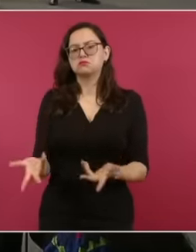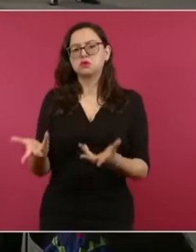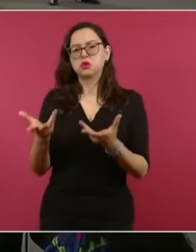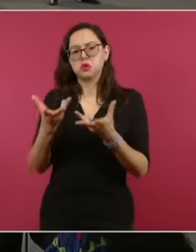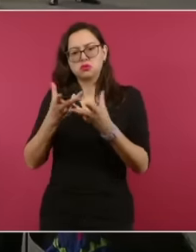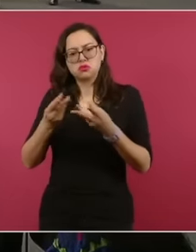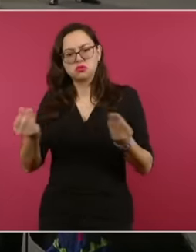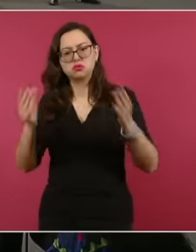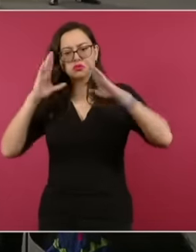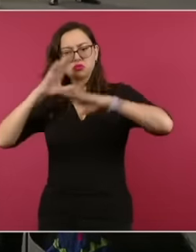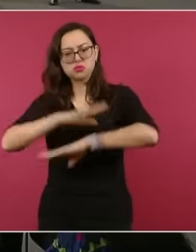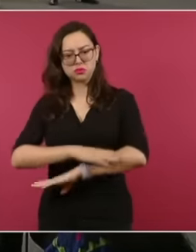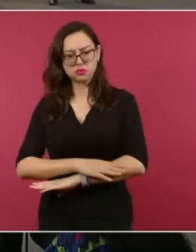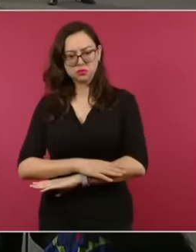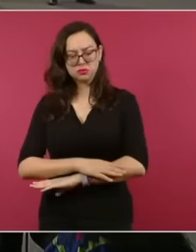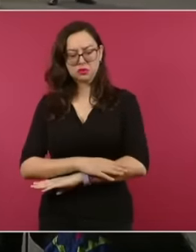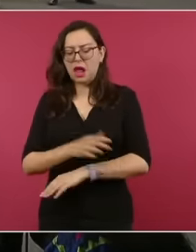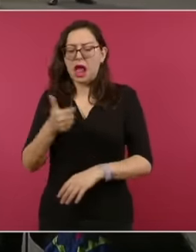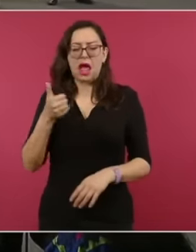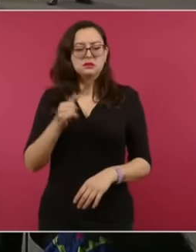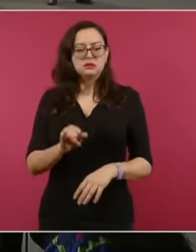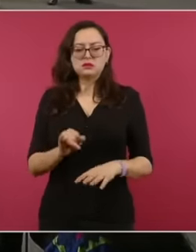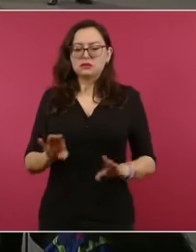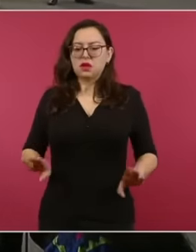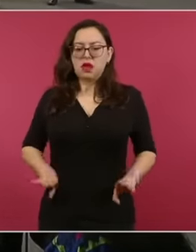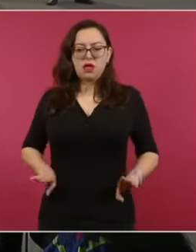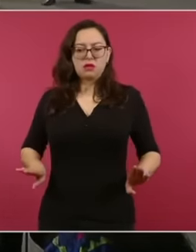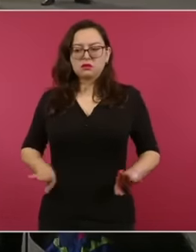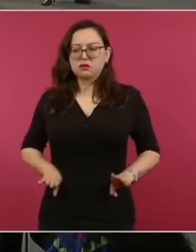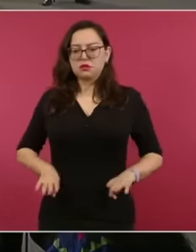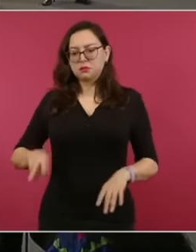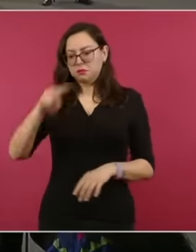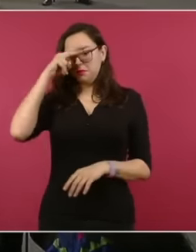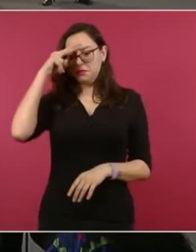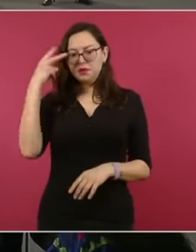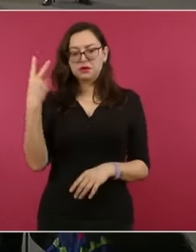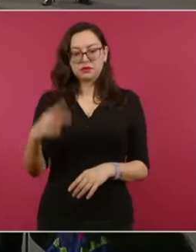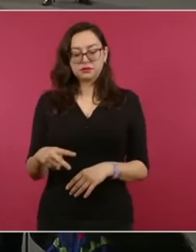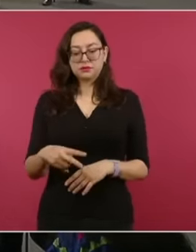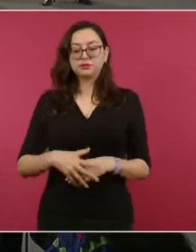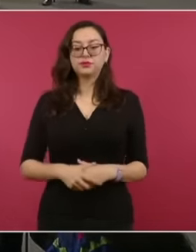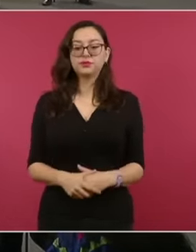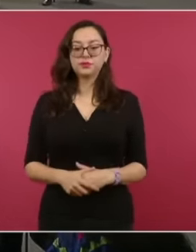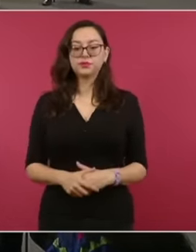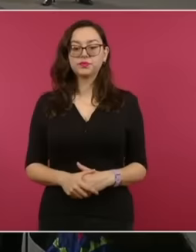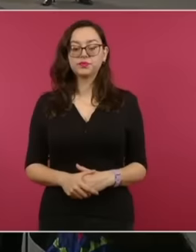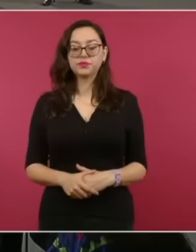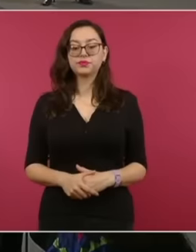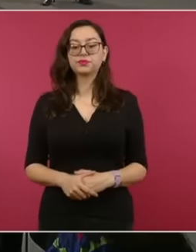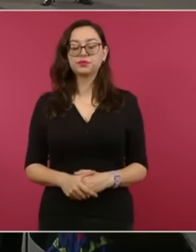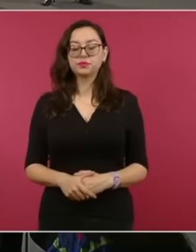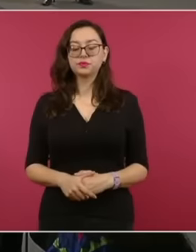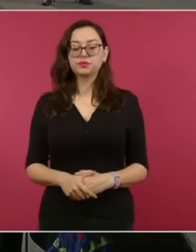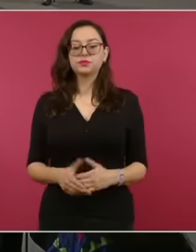please s sonama Mexico has been a pioneer pioneer in the design and in the development of international law